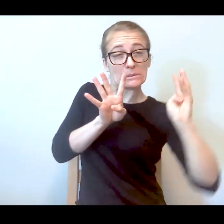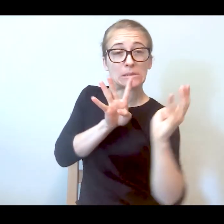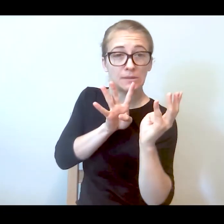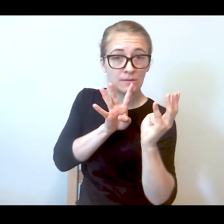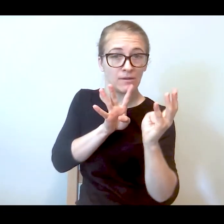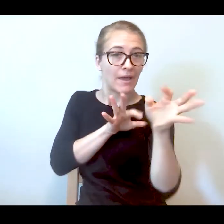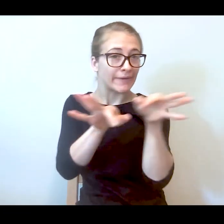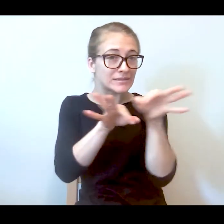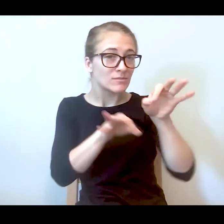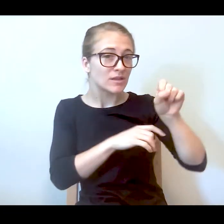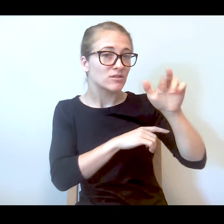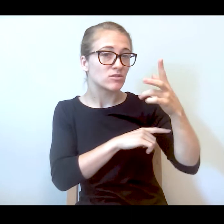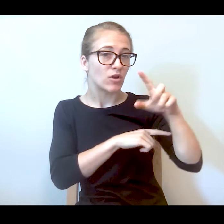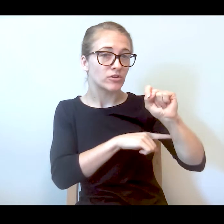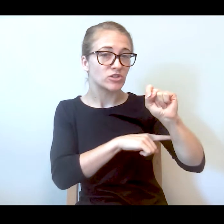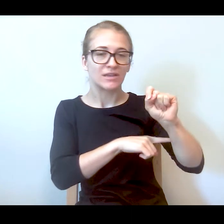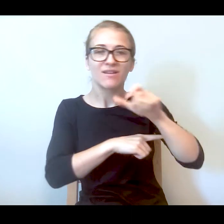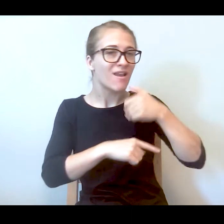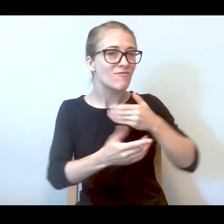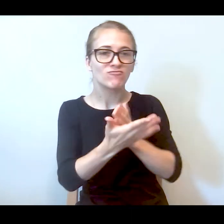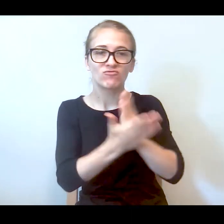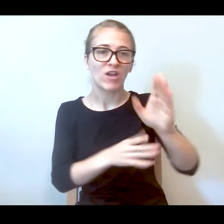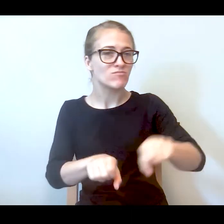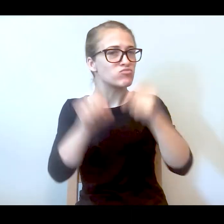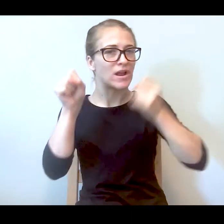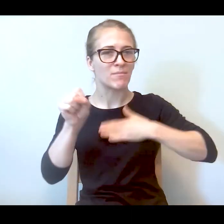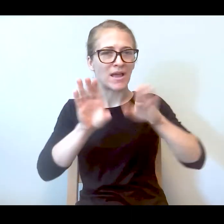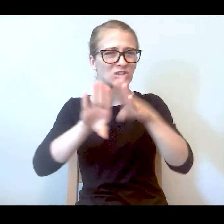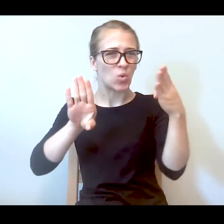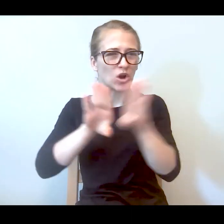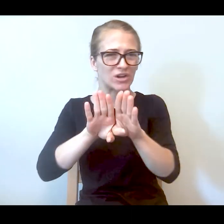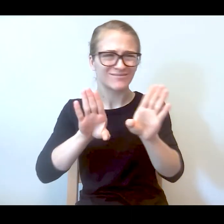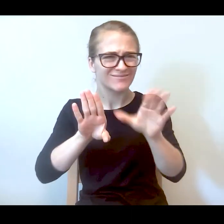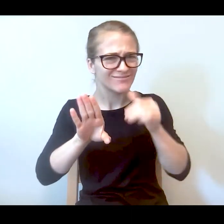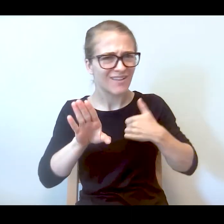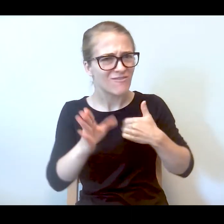had no right to break my door. They were going to break my door. I was like, you have no right to do